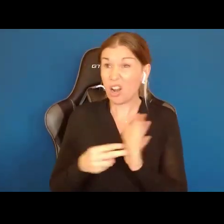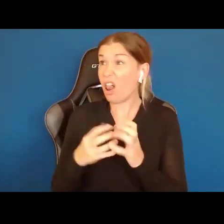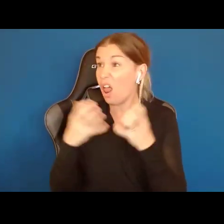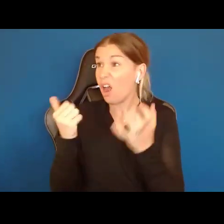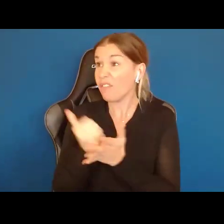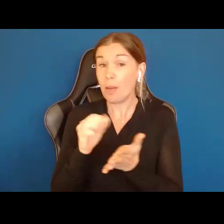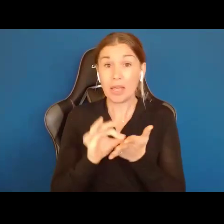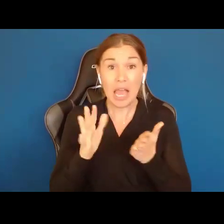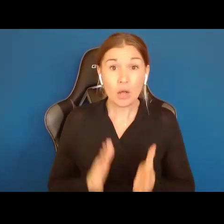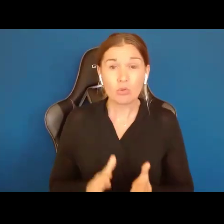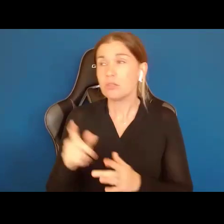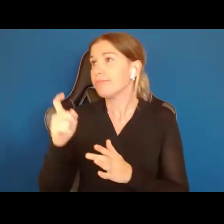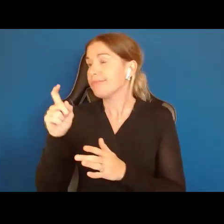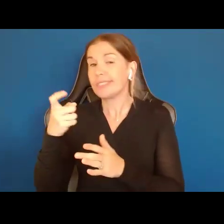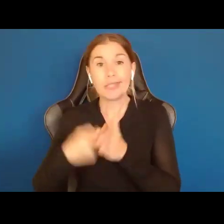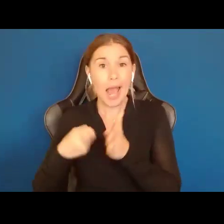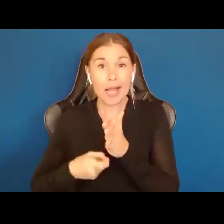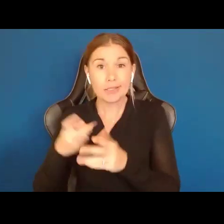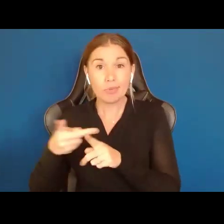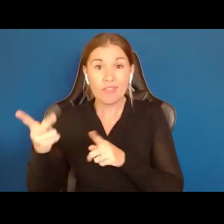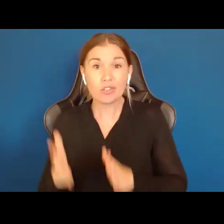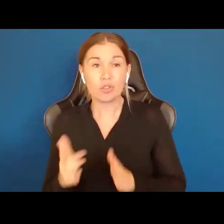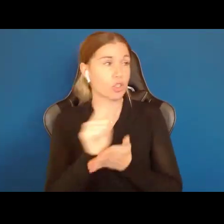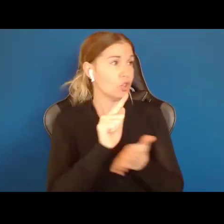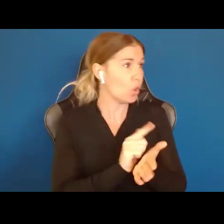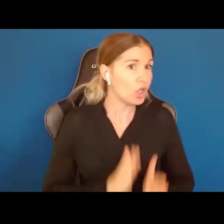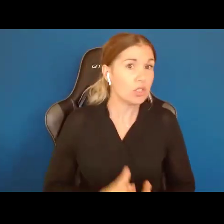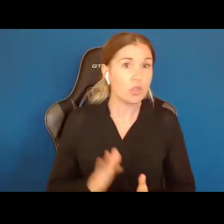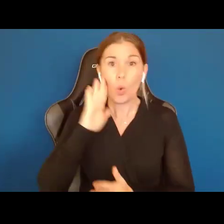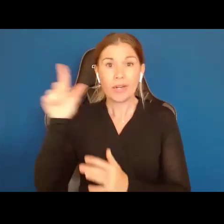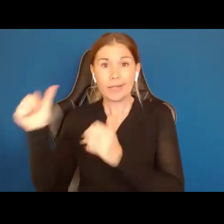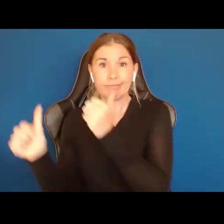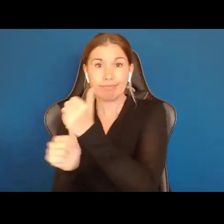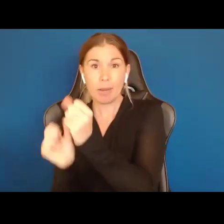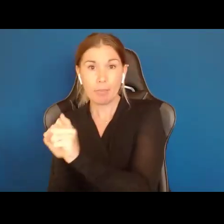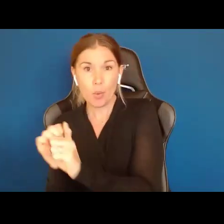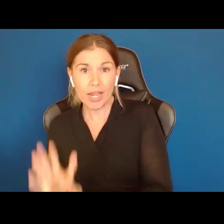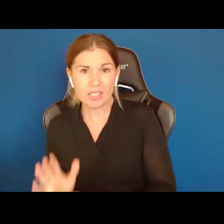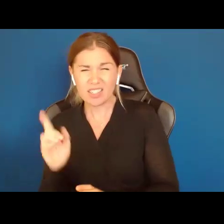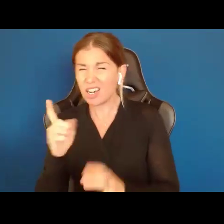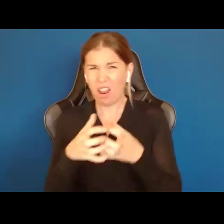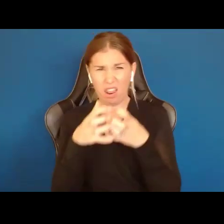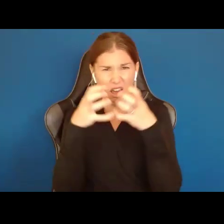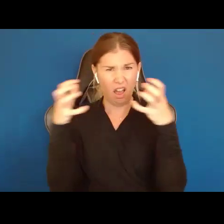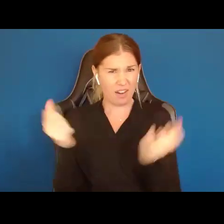tax professional, attorney, you're certainly going to need employees. You need tons of help to manage your business.